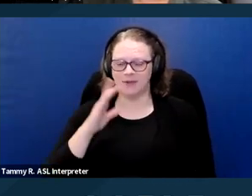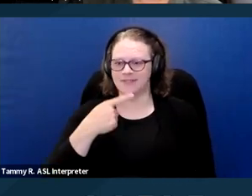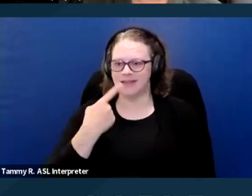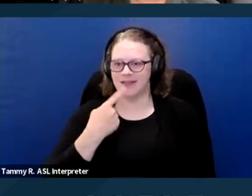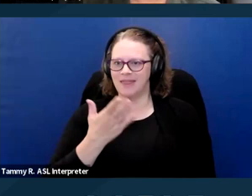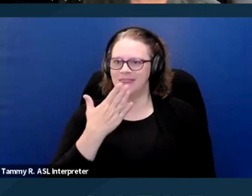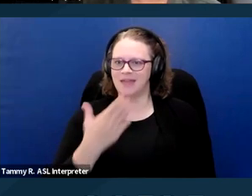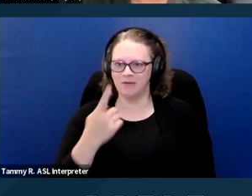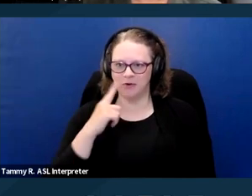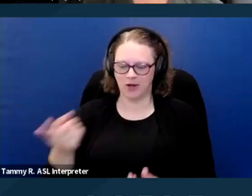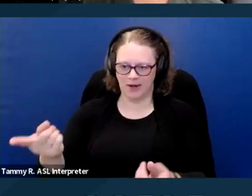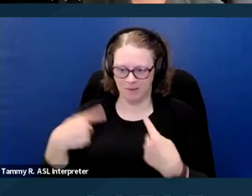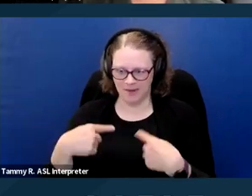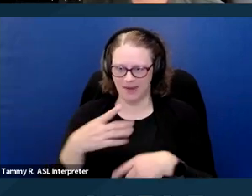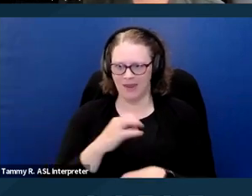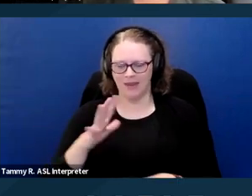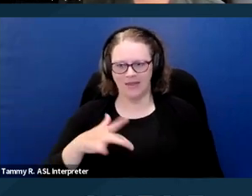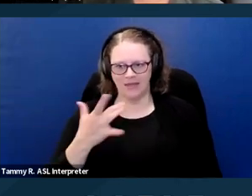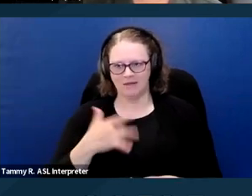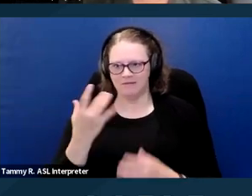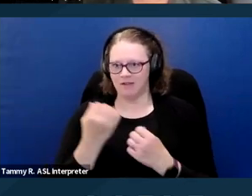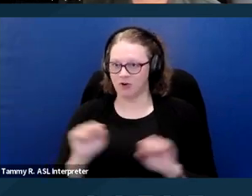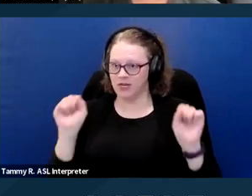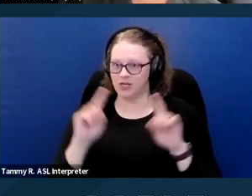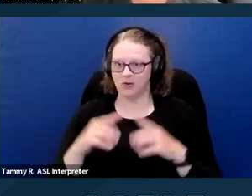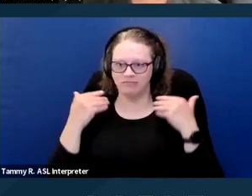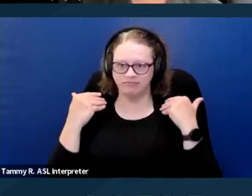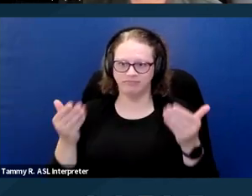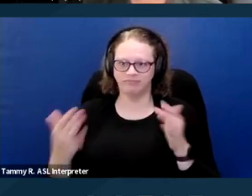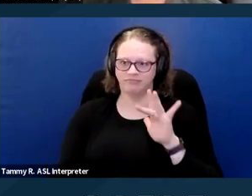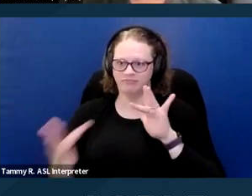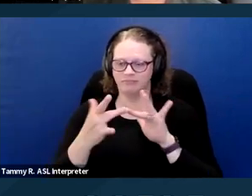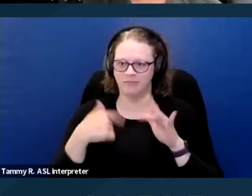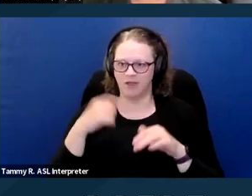for attending and feel free to connect with me offline. DREDF is a support center